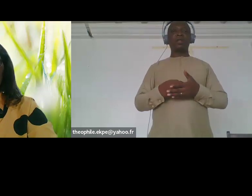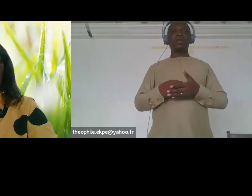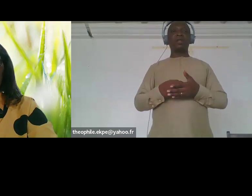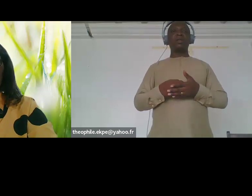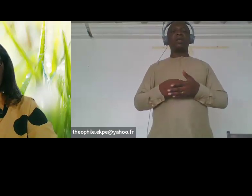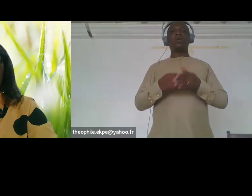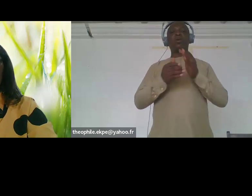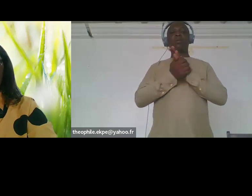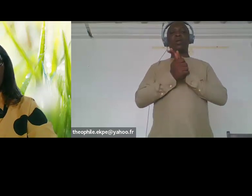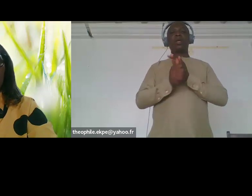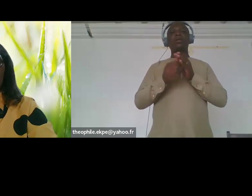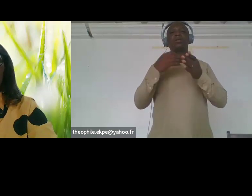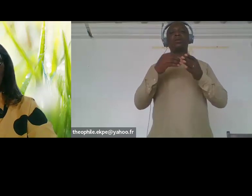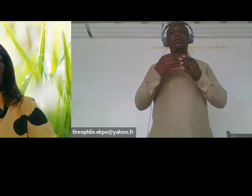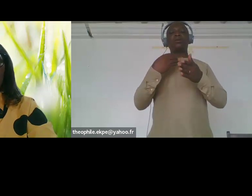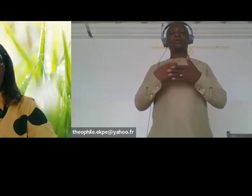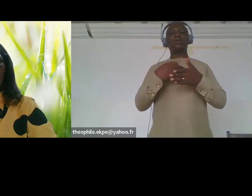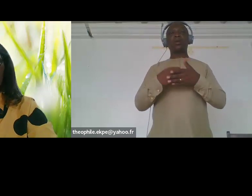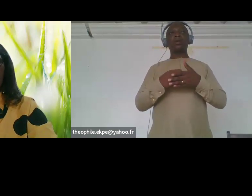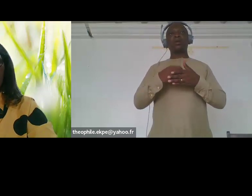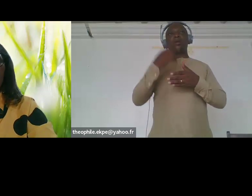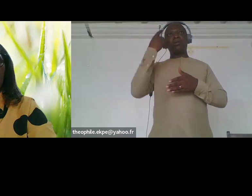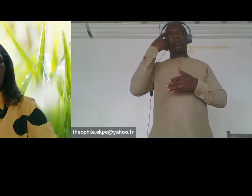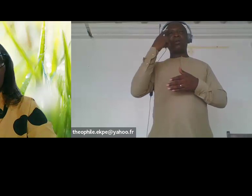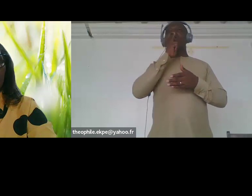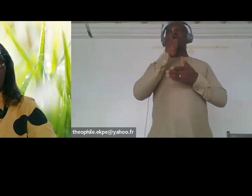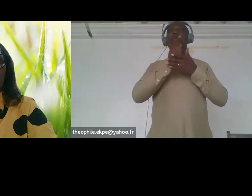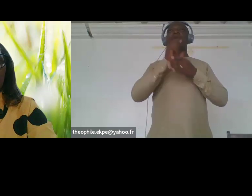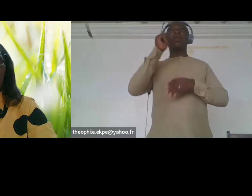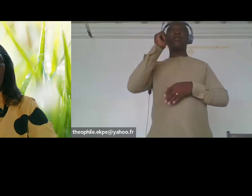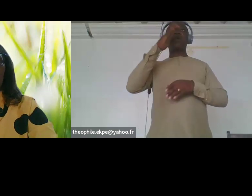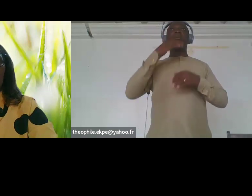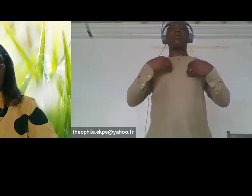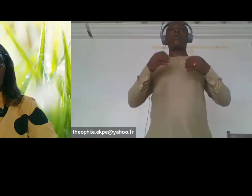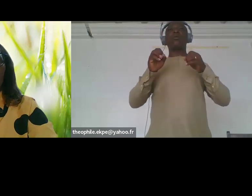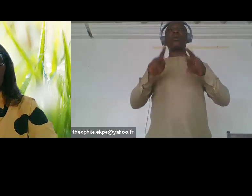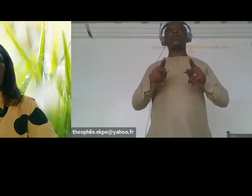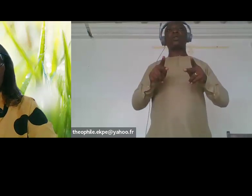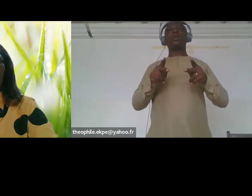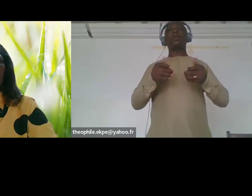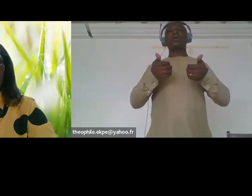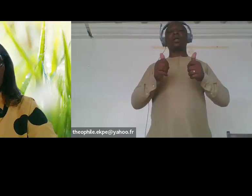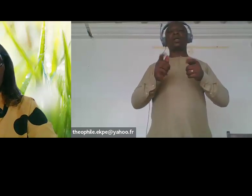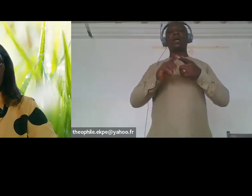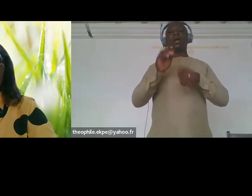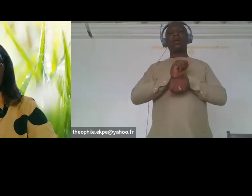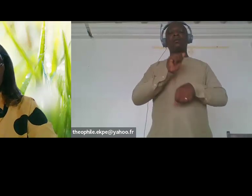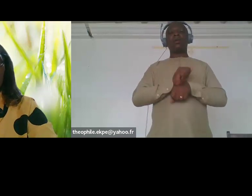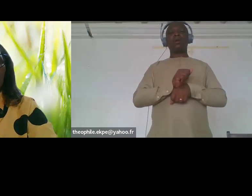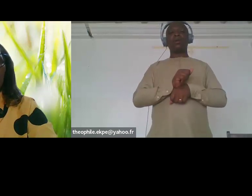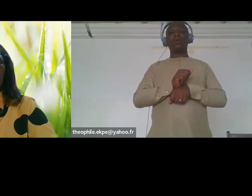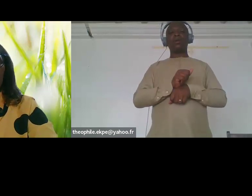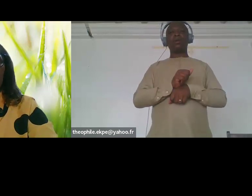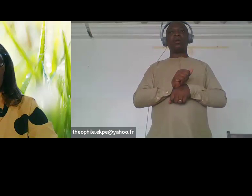opportunity to access job or even selfemployment uh we have seen uh the